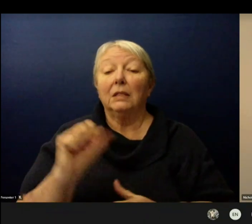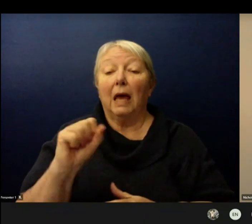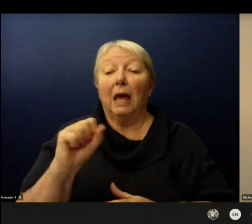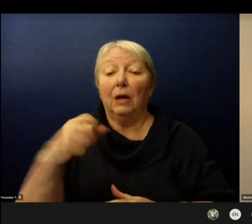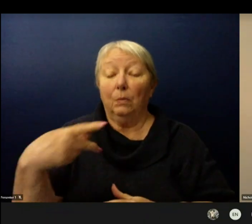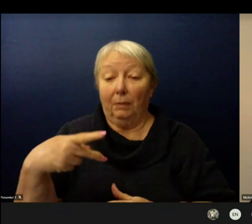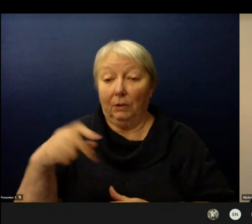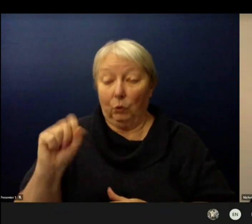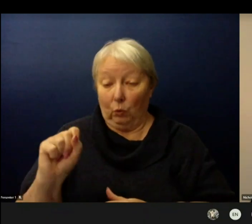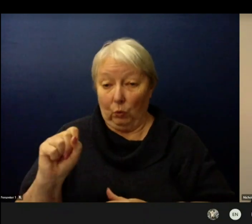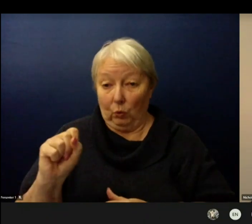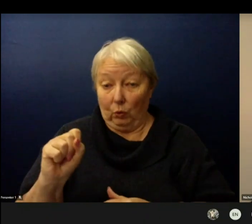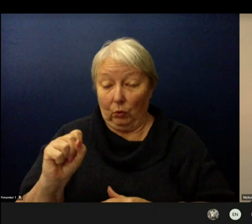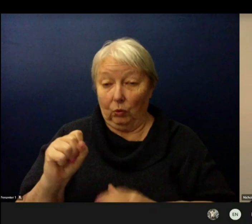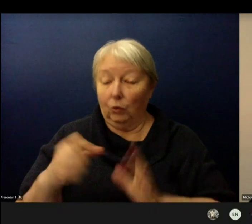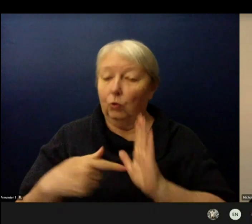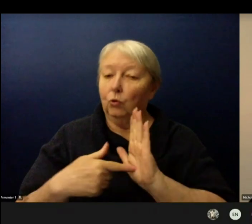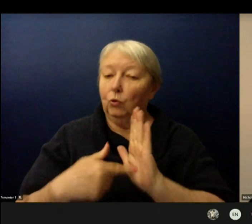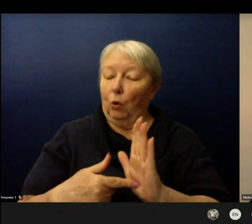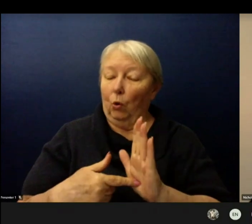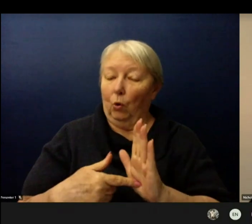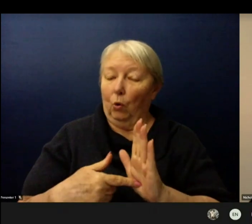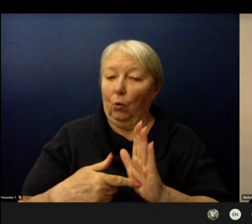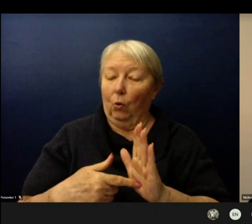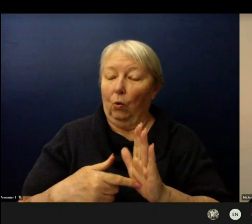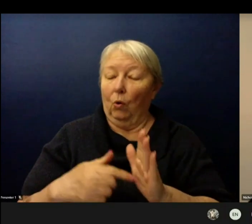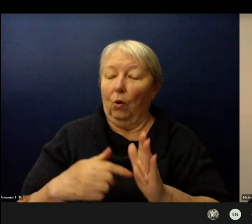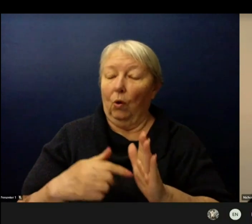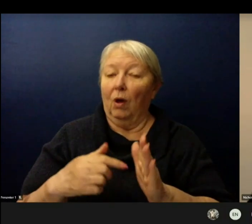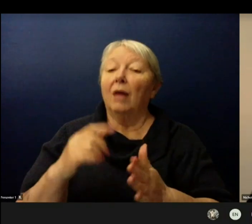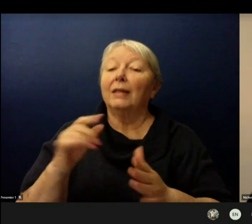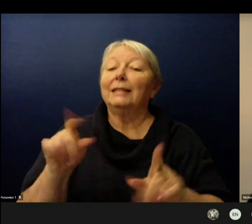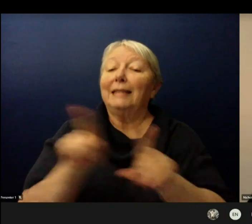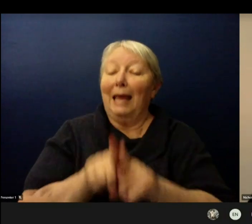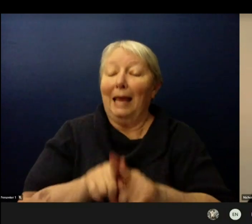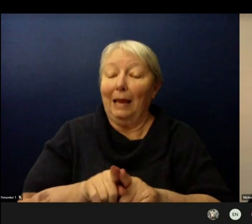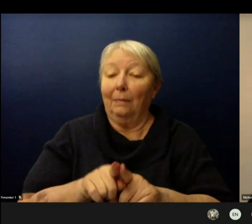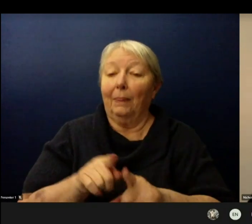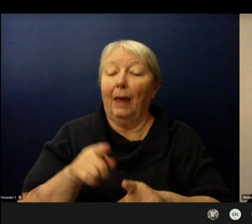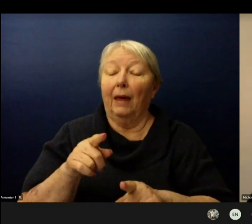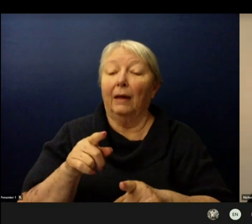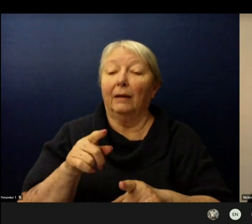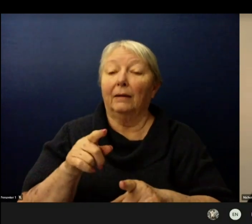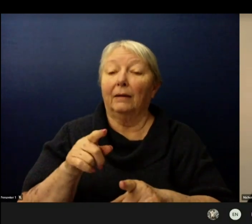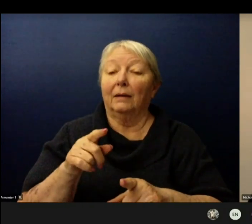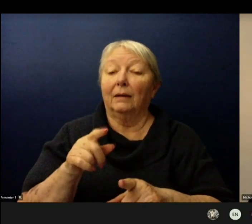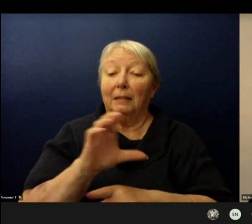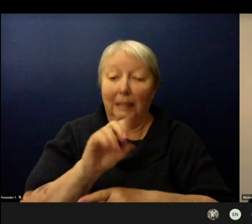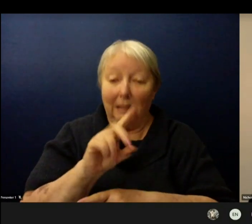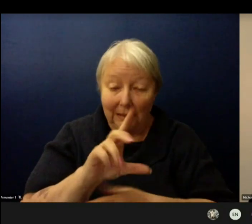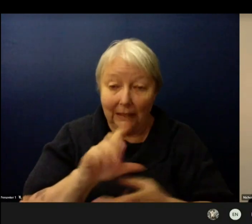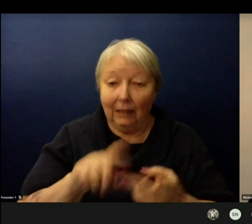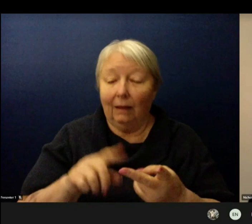set forth by the Department of Health and Public Health in Seattle and King County. These protocols include but they're not